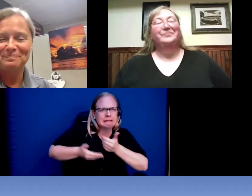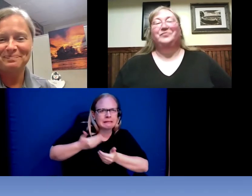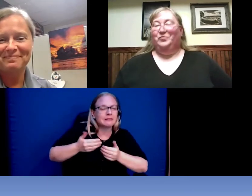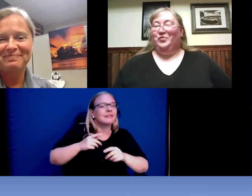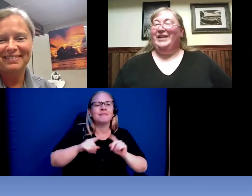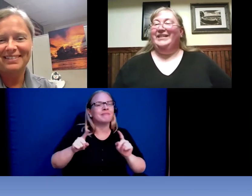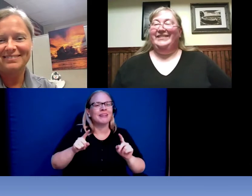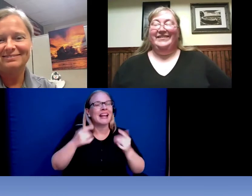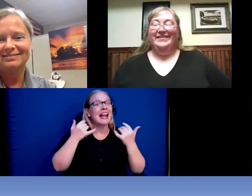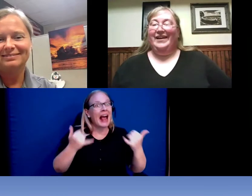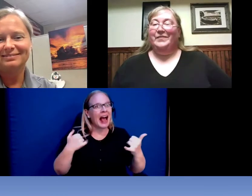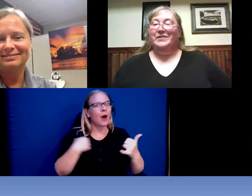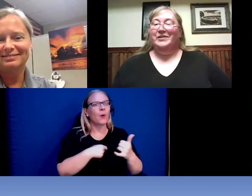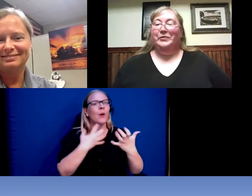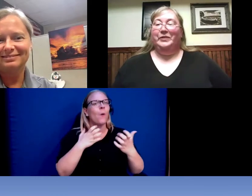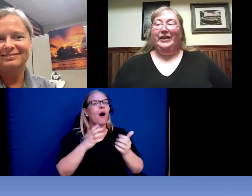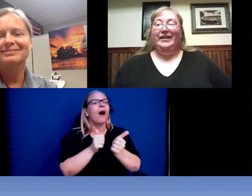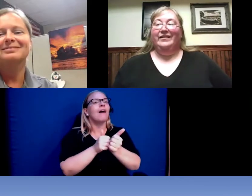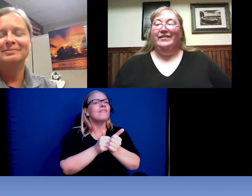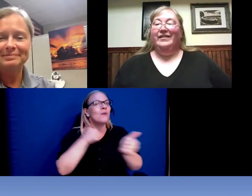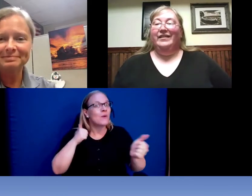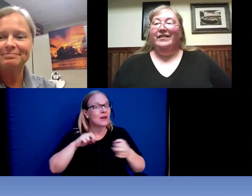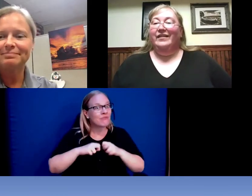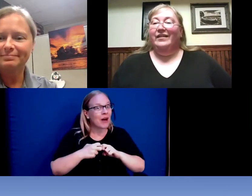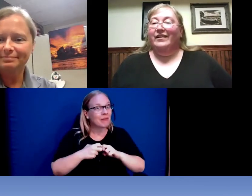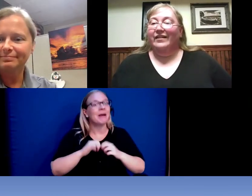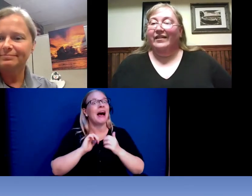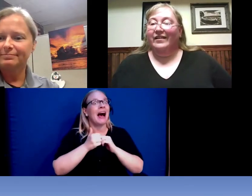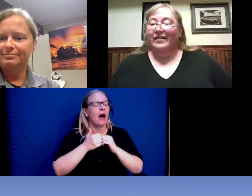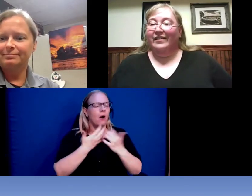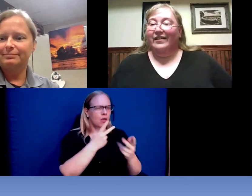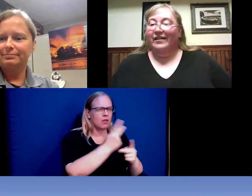Right. Absolutely